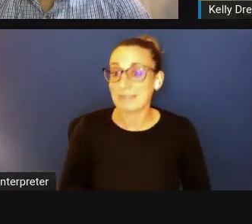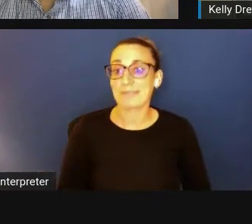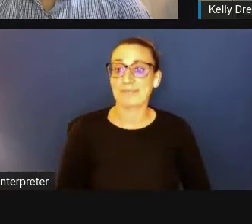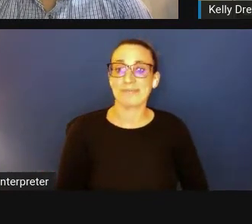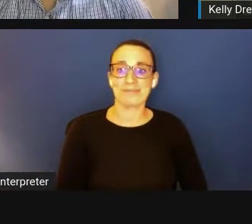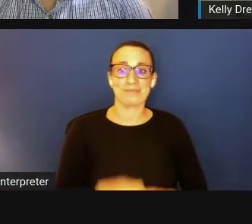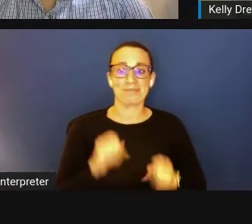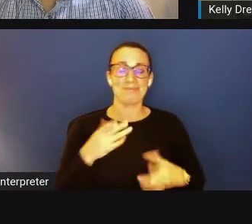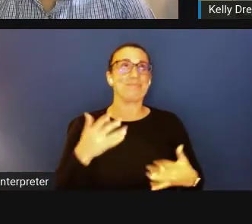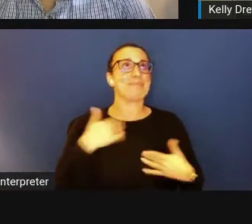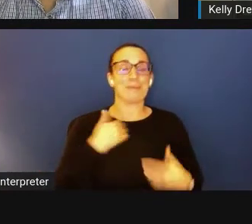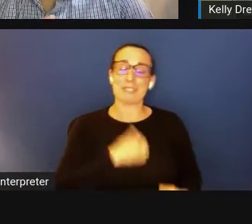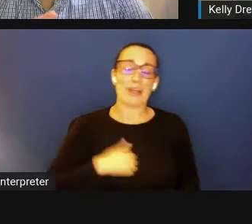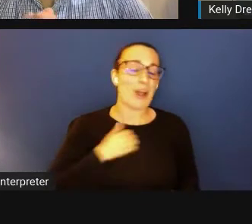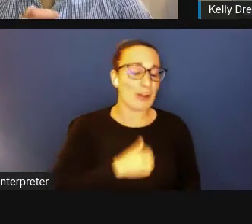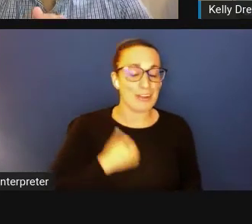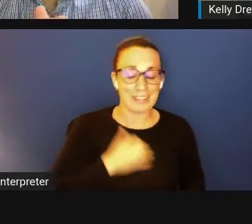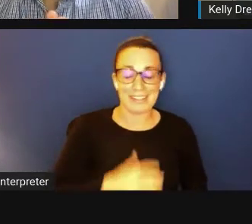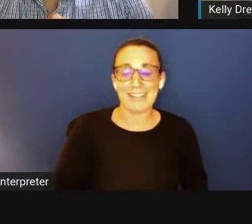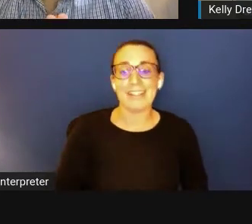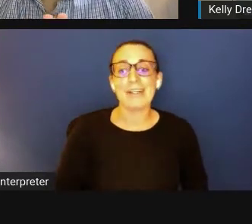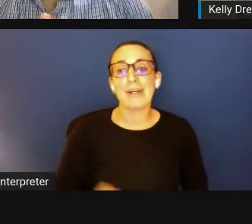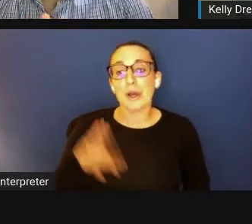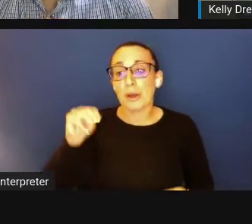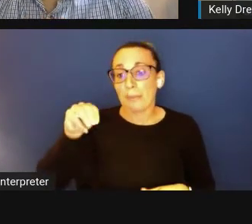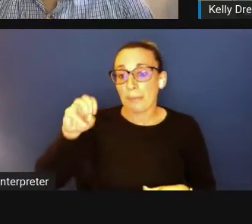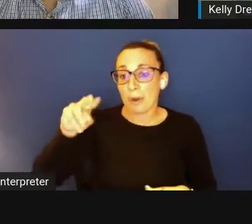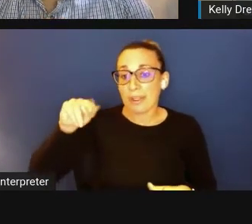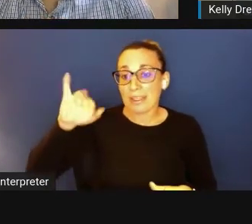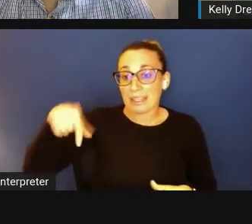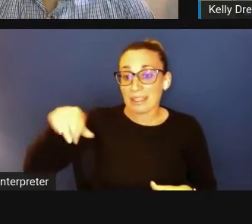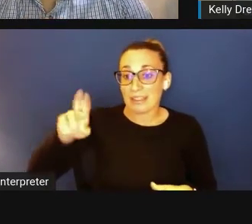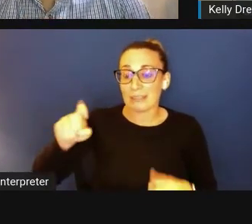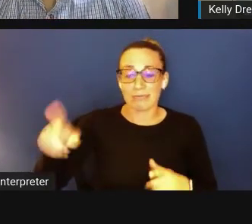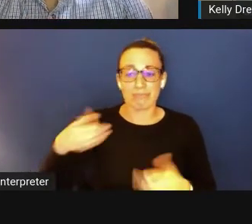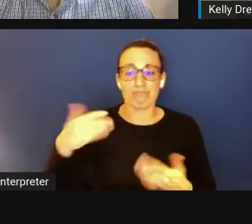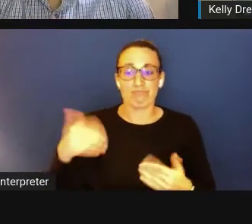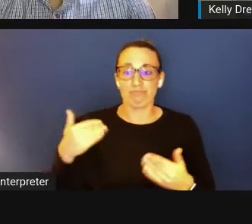Johnathan M. Holifield: I'm sorry. Monique, you really hit it square on the head.